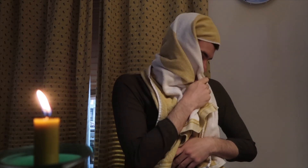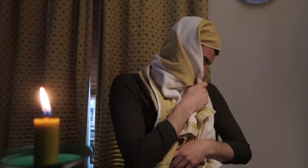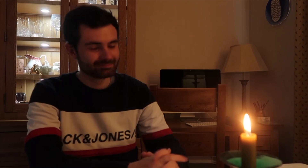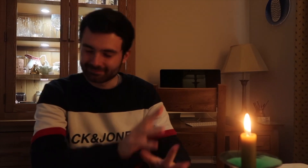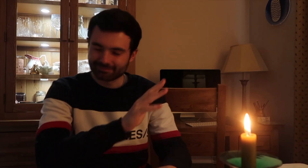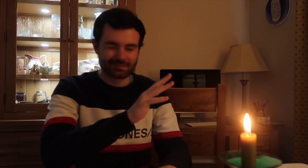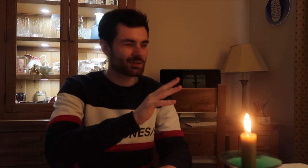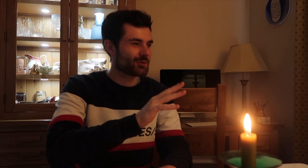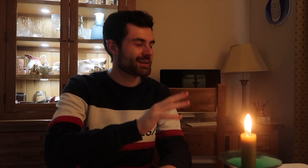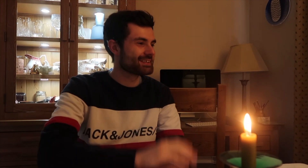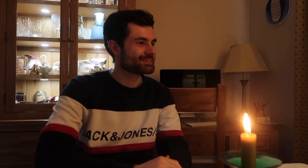It's alright